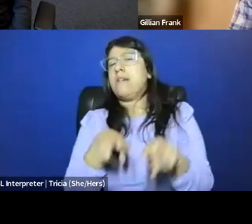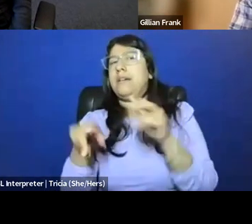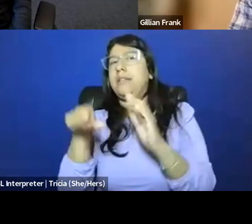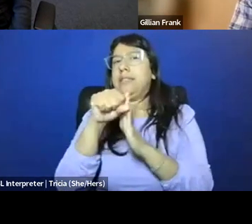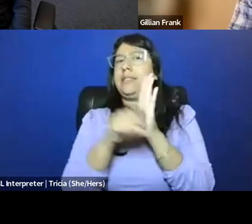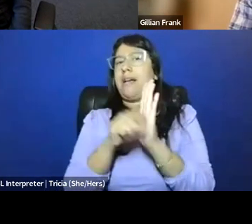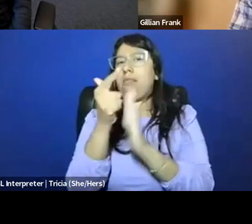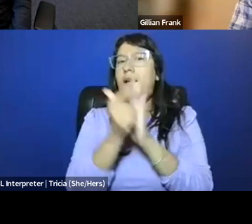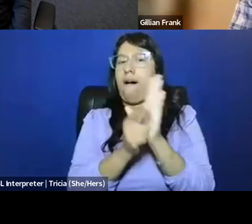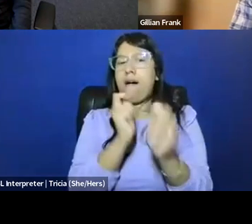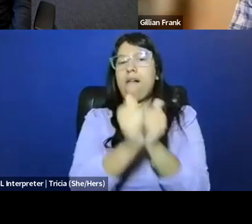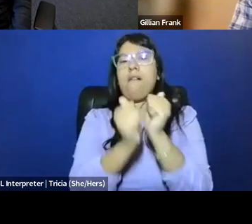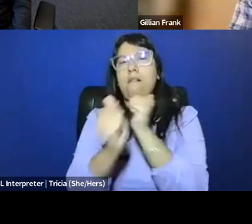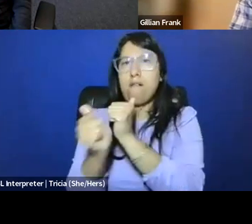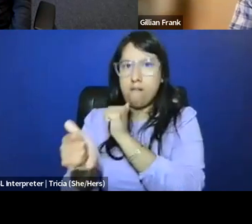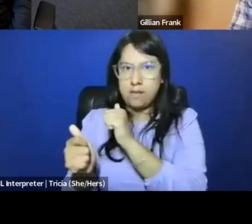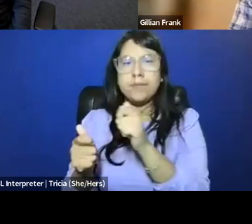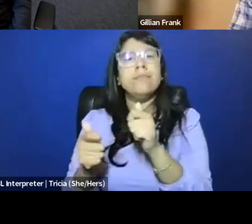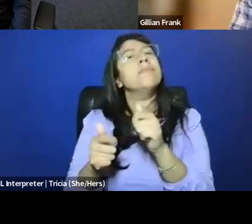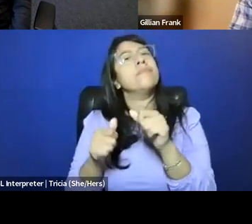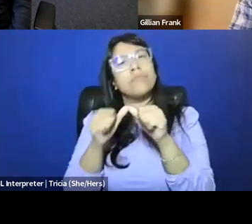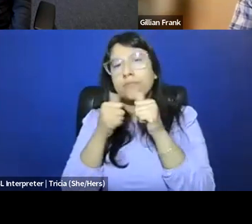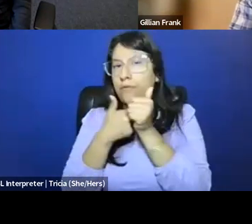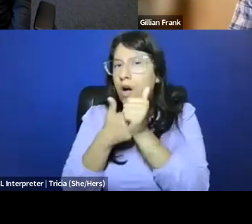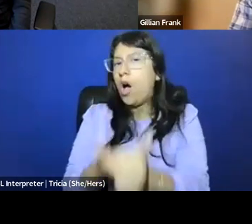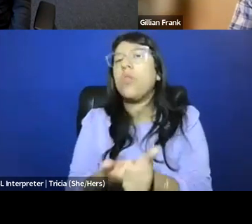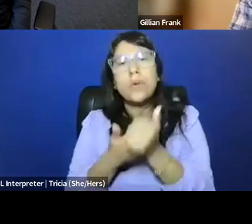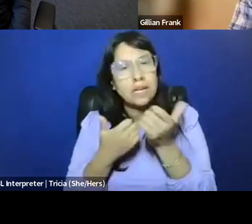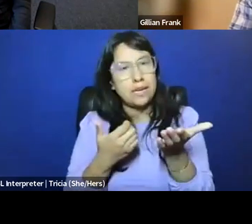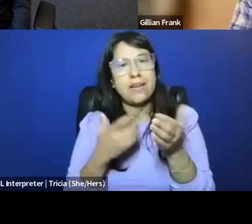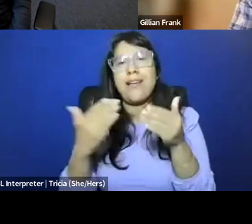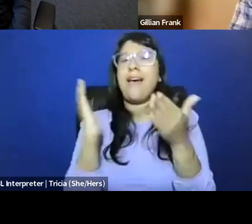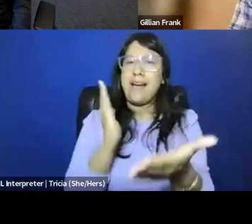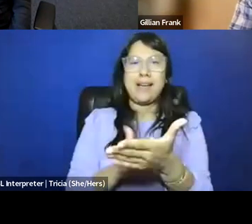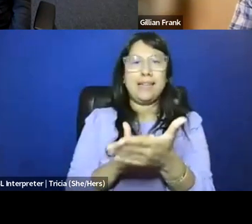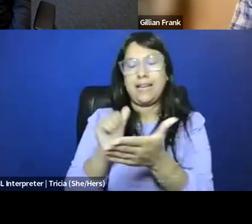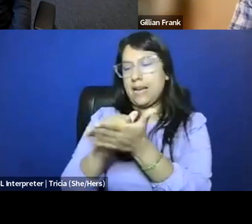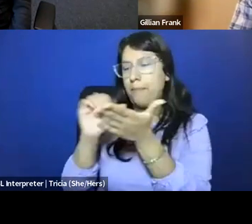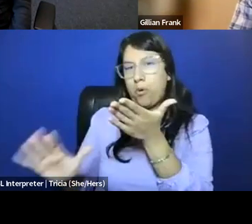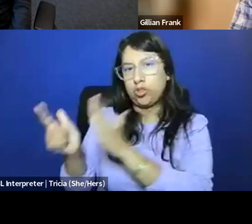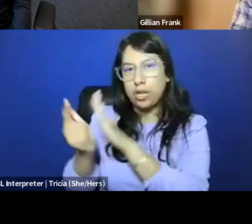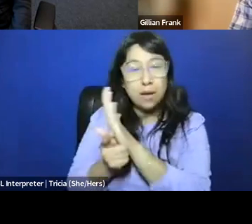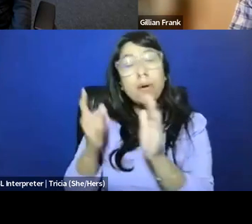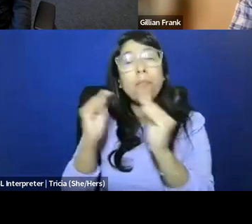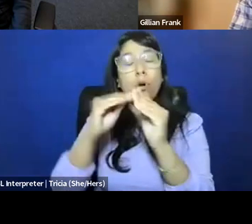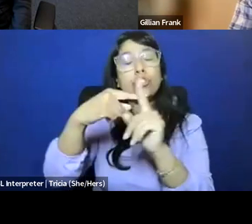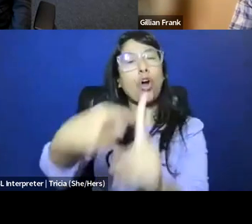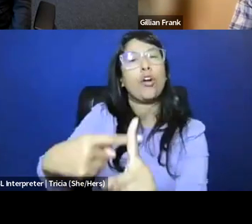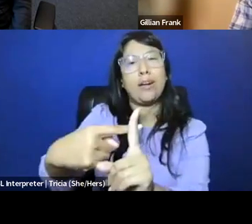a bunch of state laws operating in the same sort of mode as the anti-abortion laws, but targeting trans people.